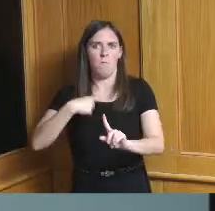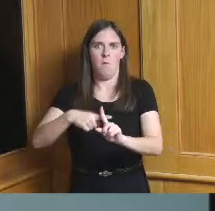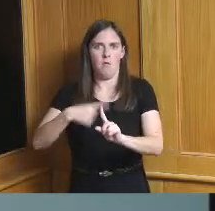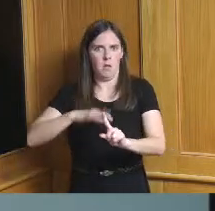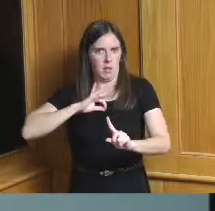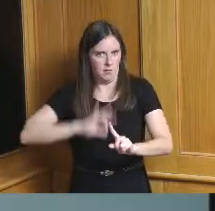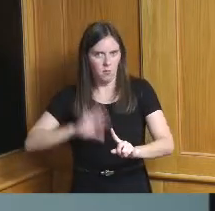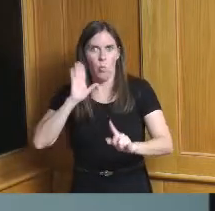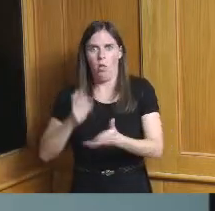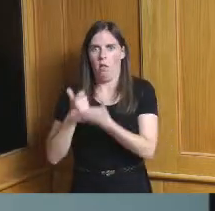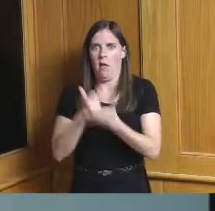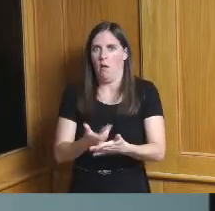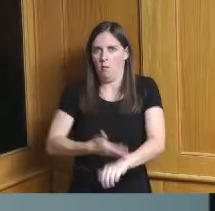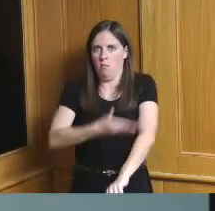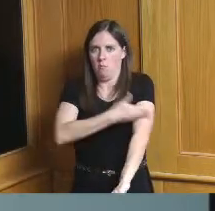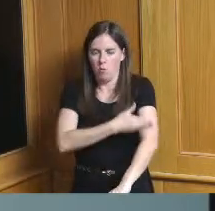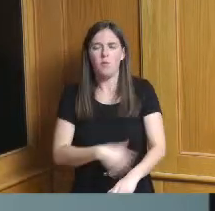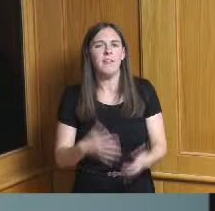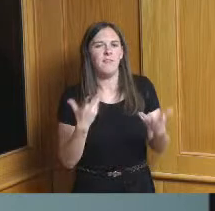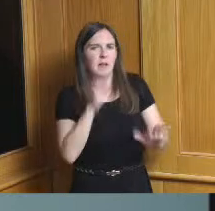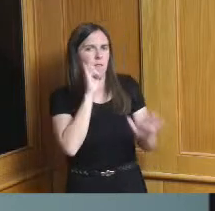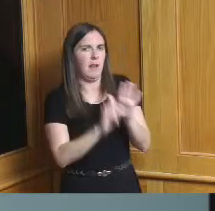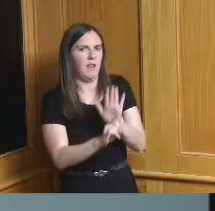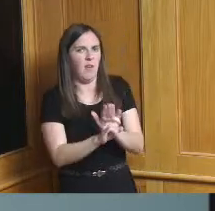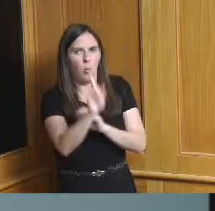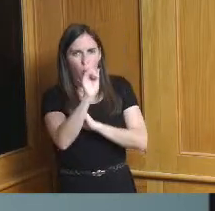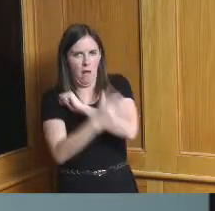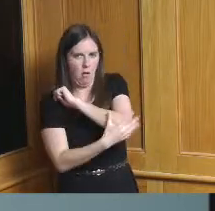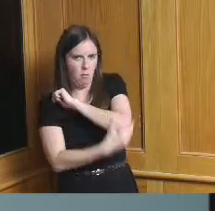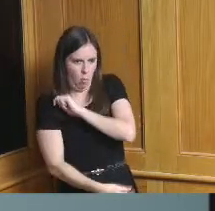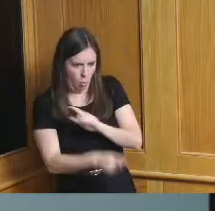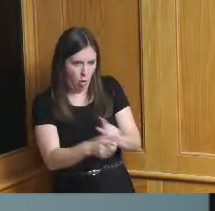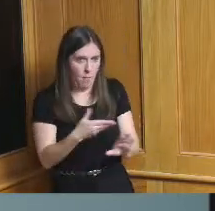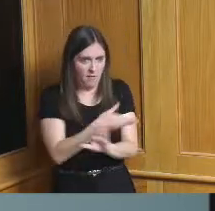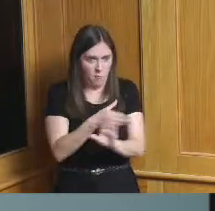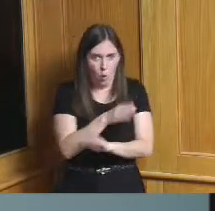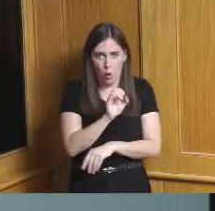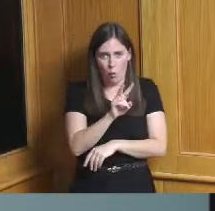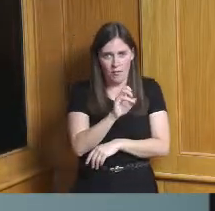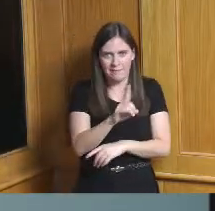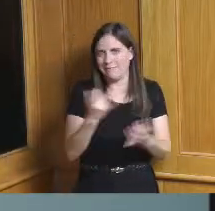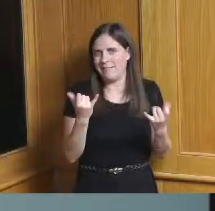we identified high poverty rates before Covid we have high poverty rates today we know that a lot